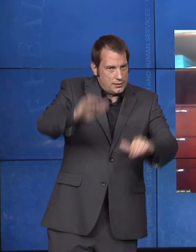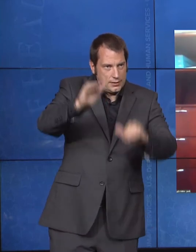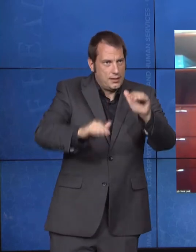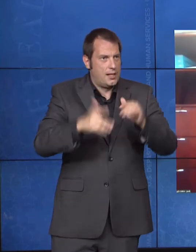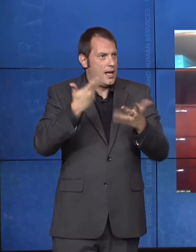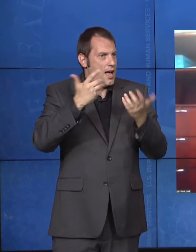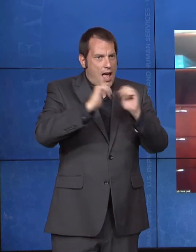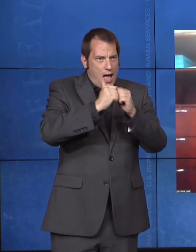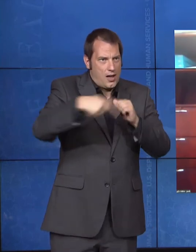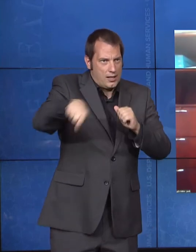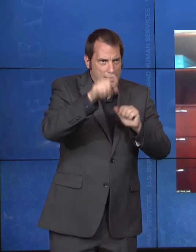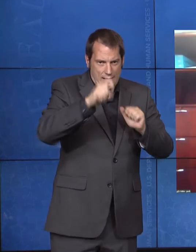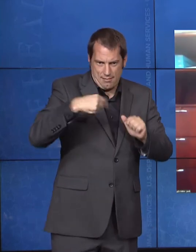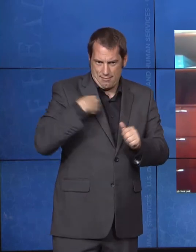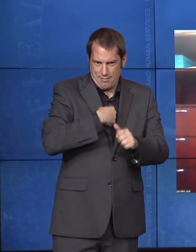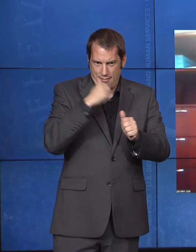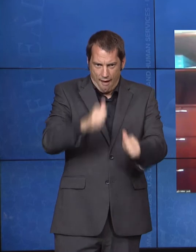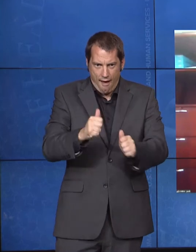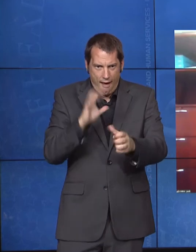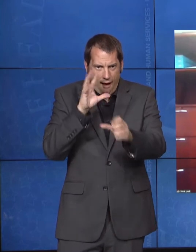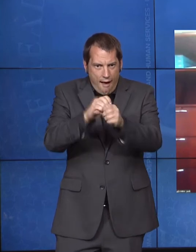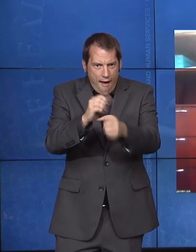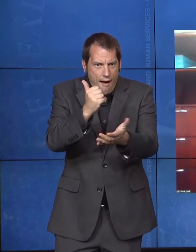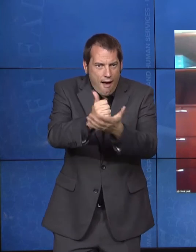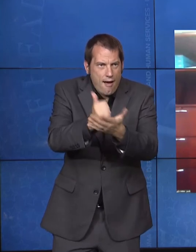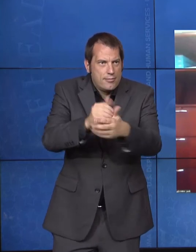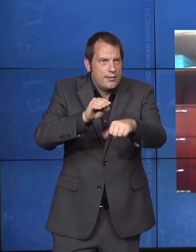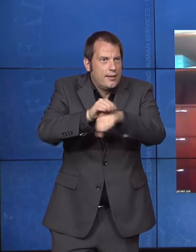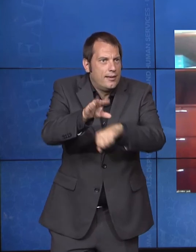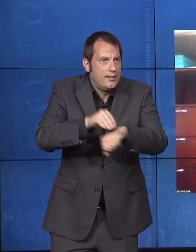Many states have made wonderful progress, but there's still a lot of a lot of room for